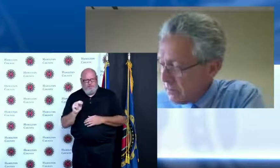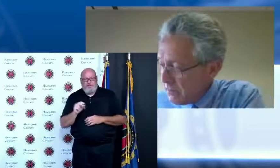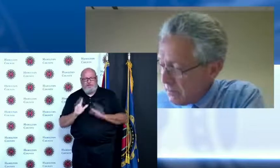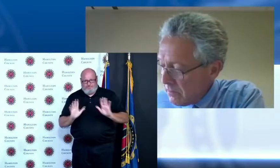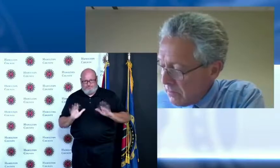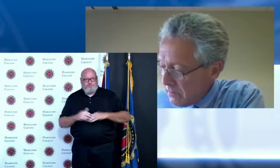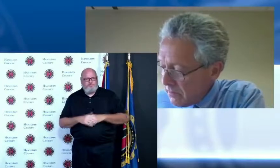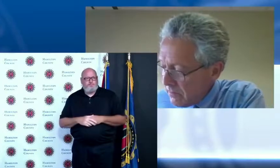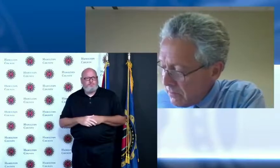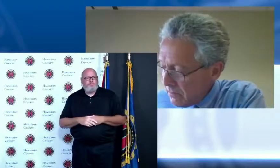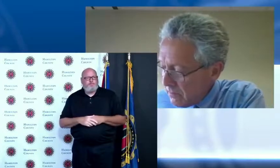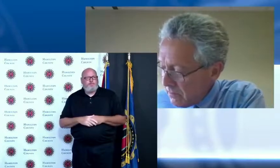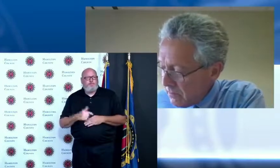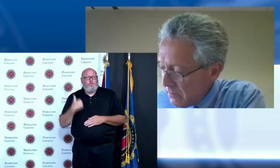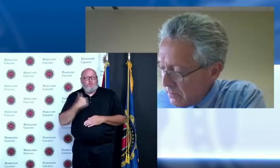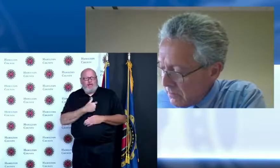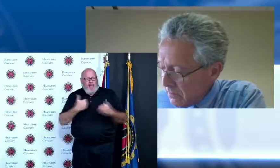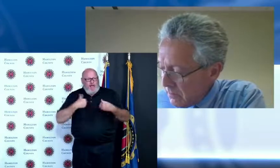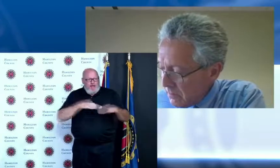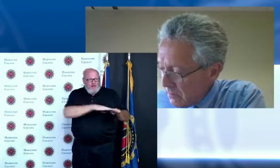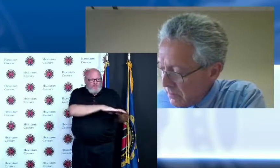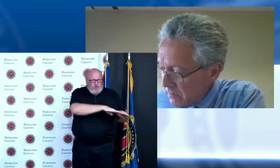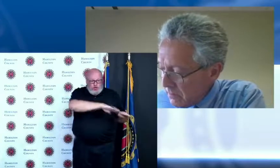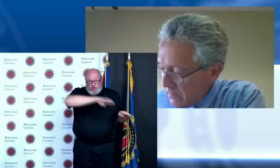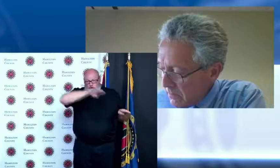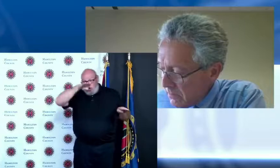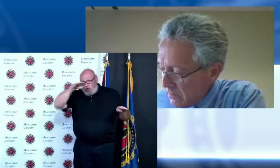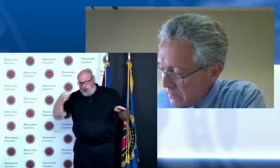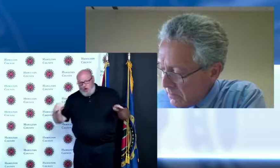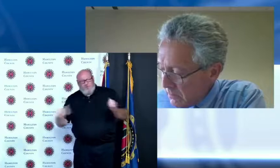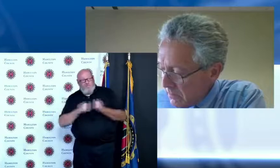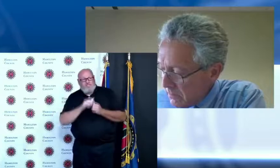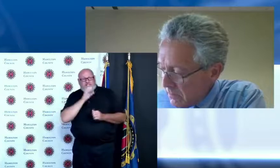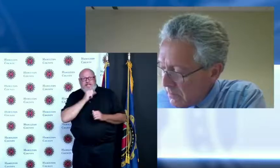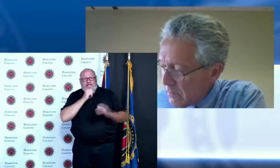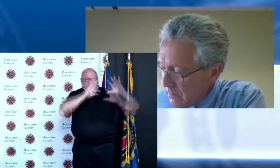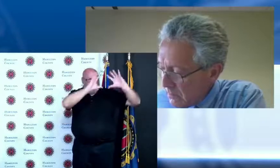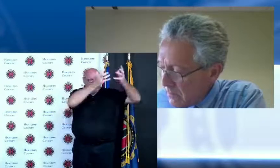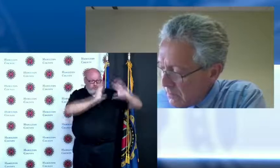of all the age groups and every single one of them are going up every single one of them and